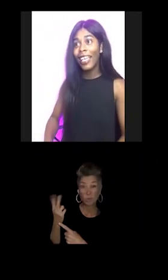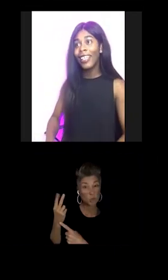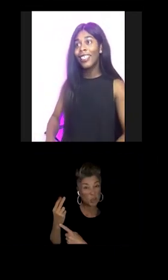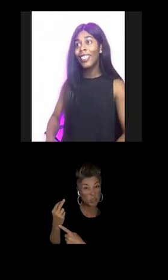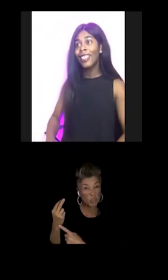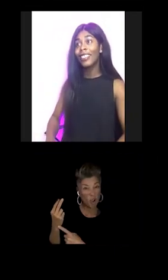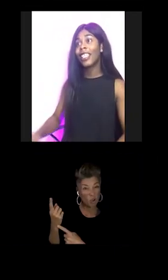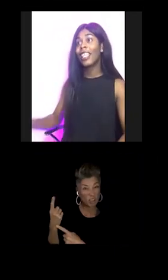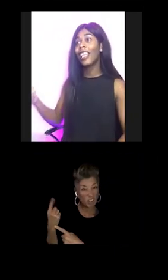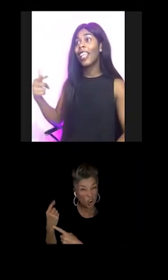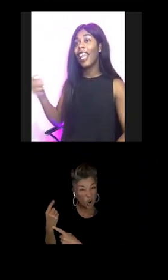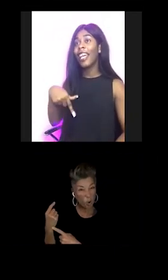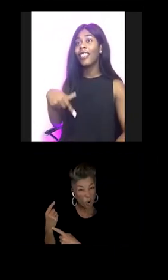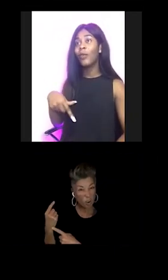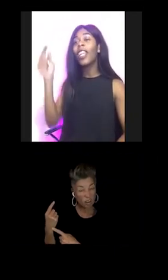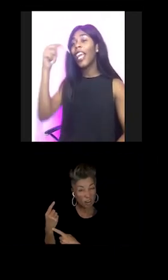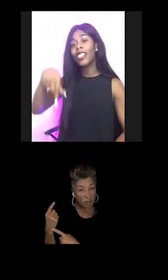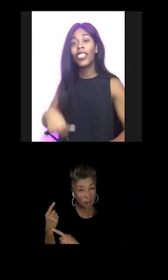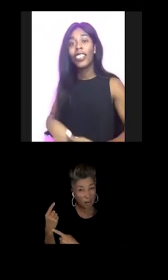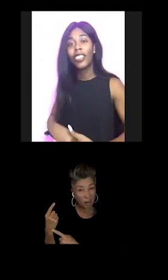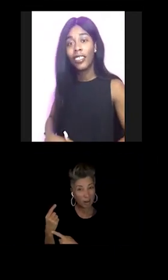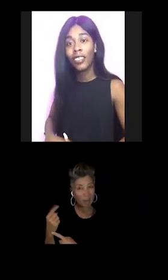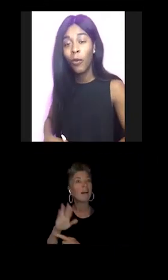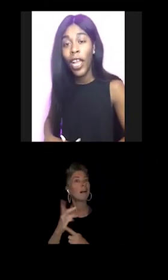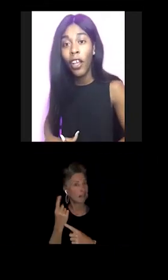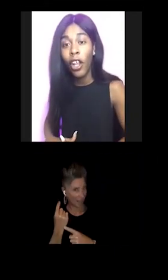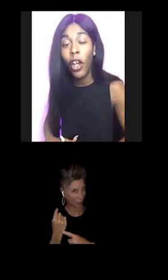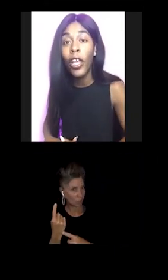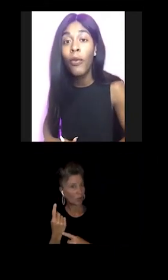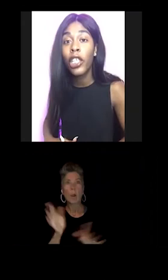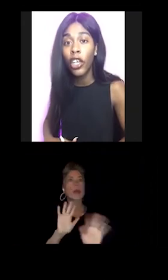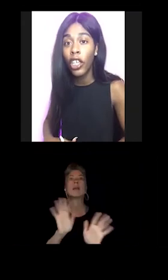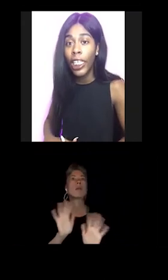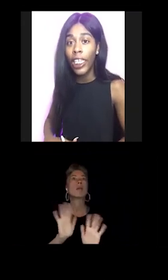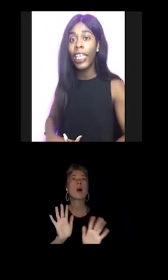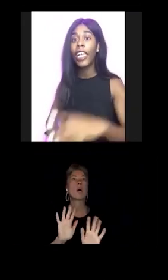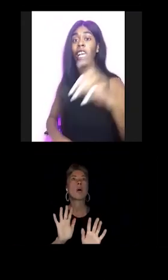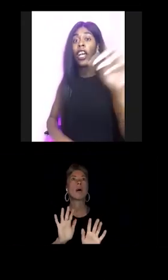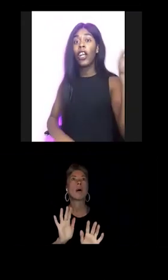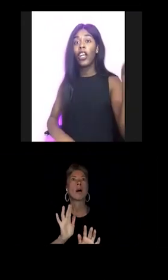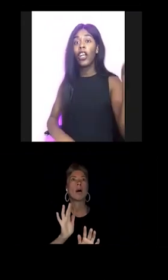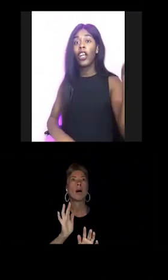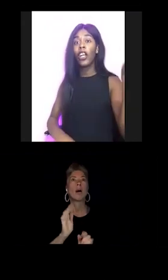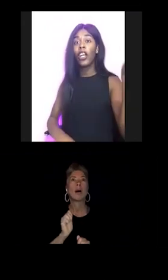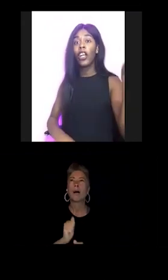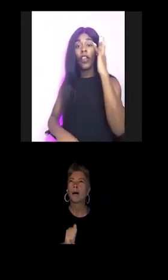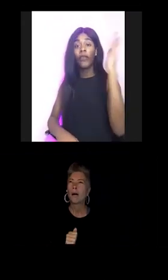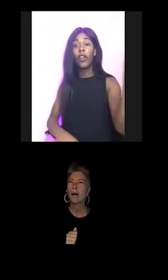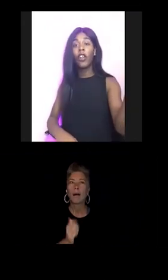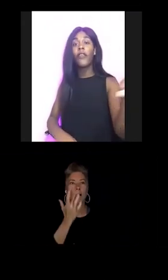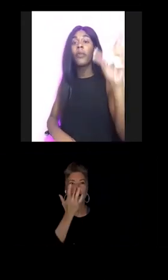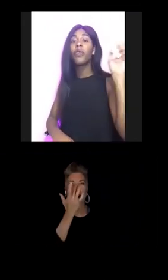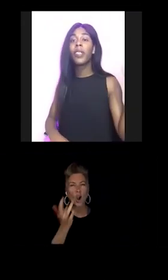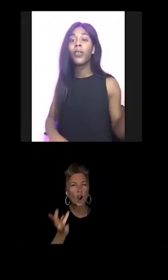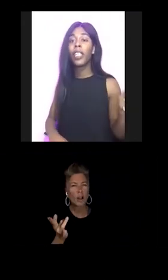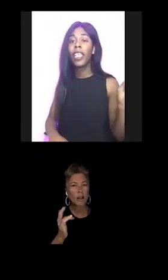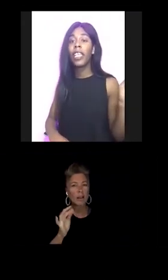Uh, last year. Wait no no, no. It was early, early January. Early February 2019.